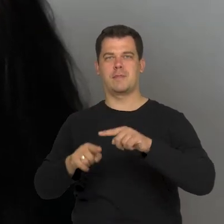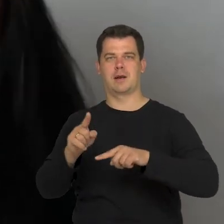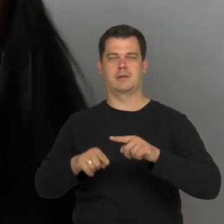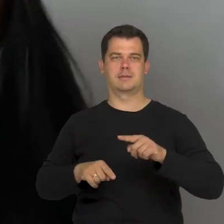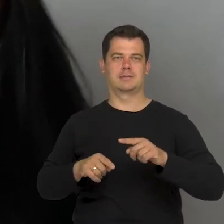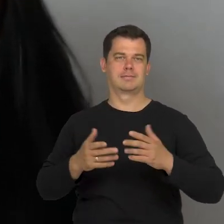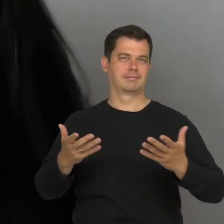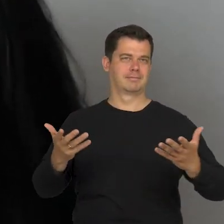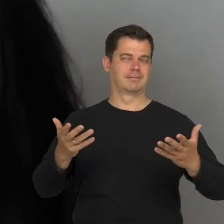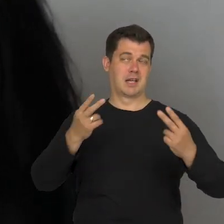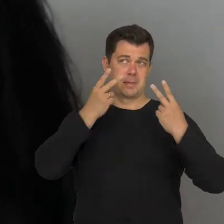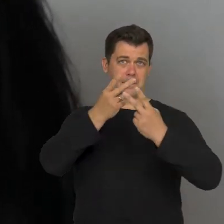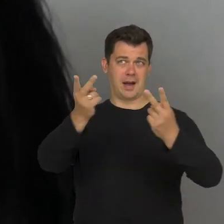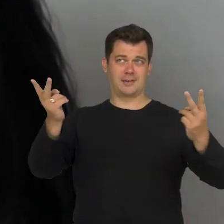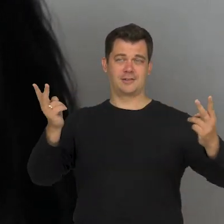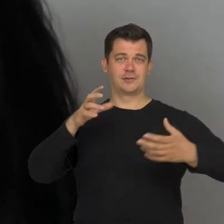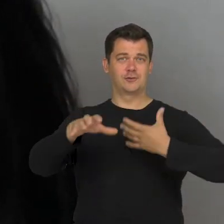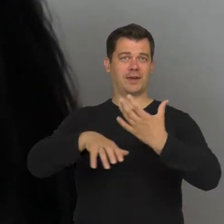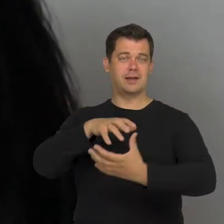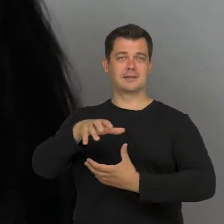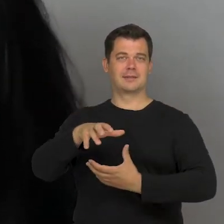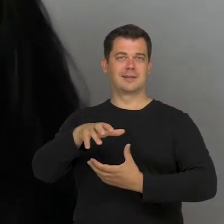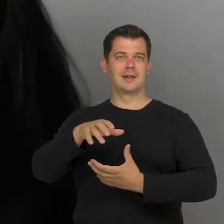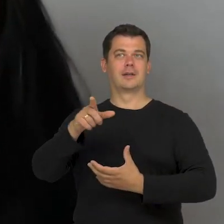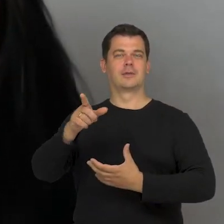and look at the world around us and on ourselves without using these words.